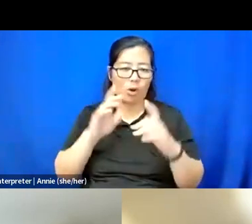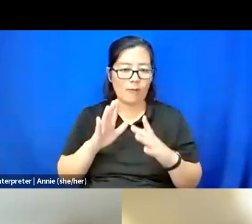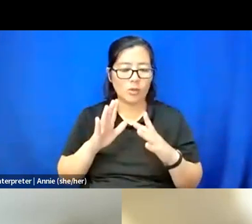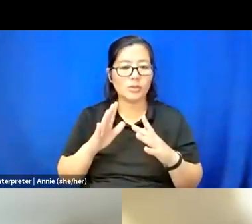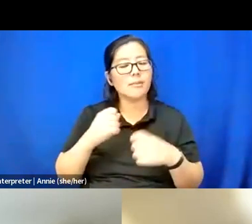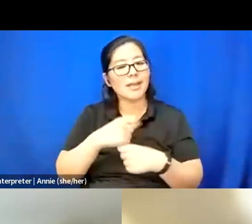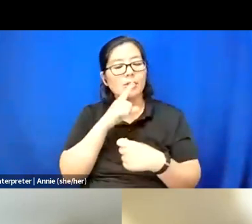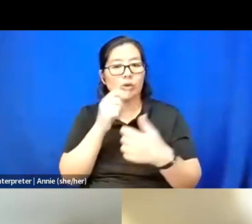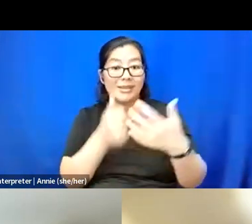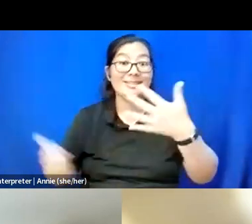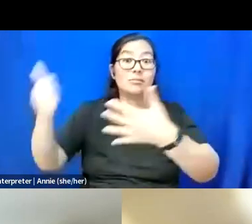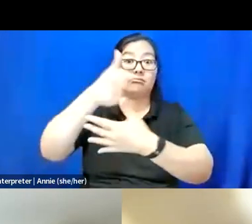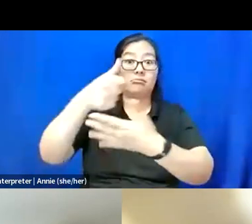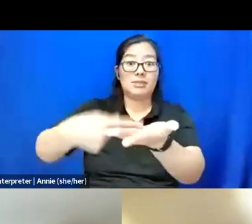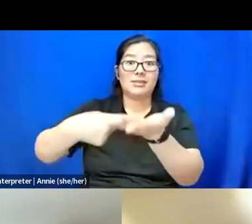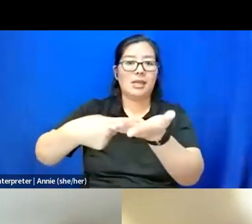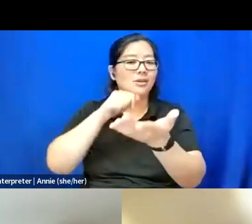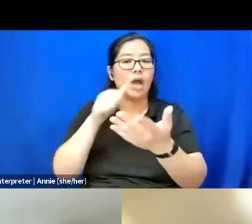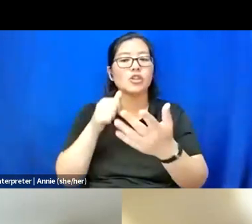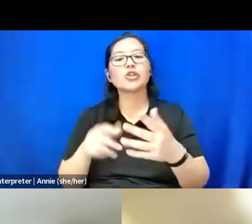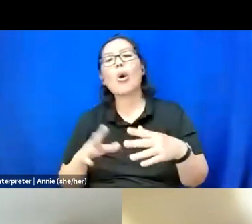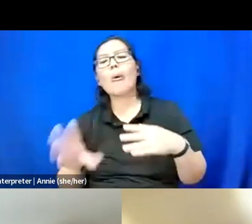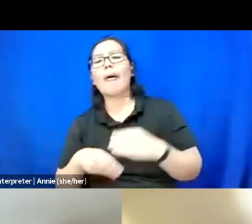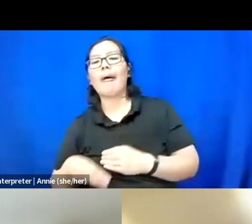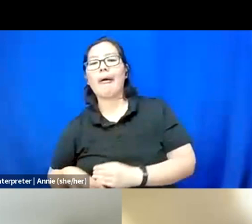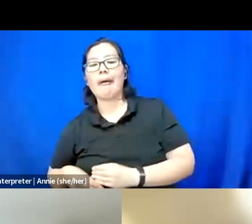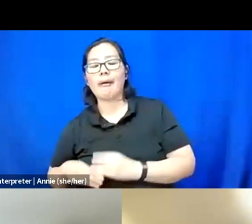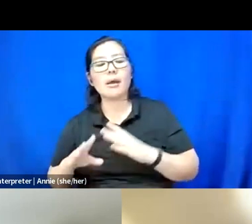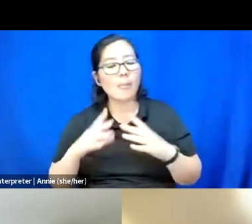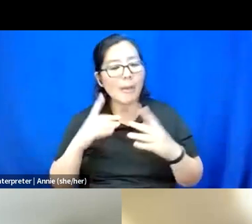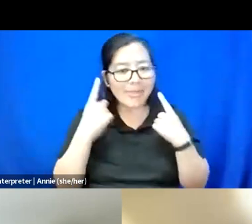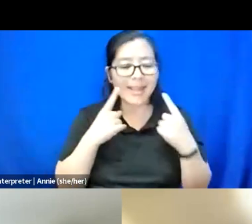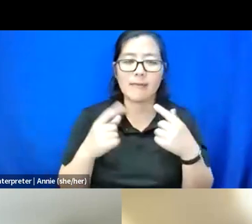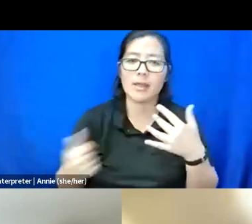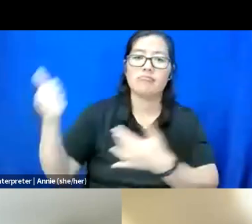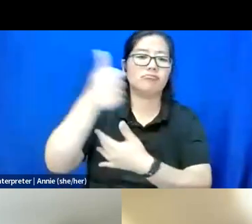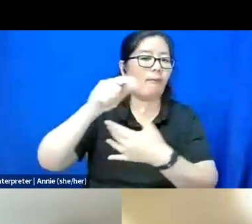And so, thinking about it right off the bat, instead of thinking about it after the fact,